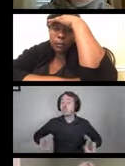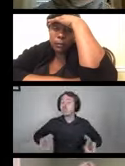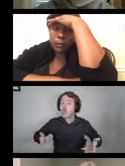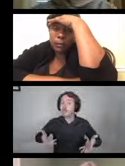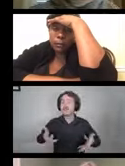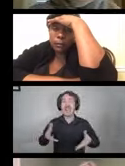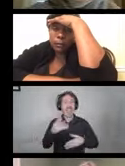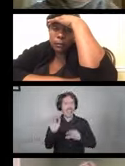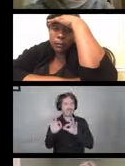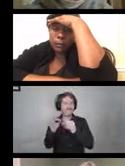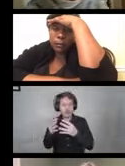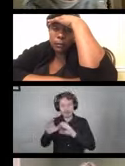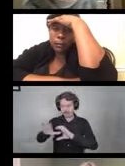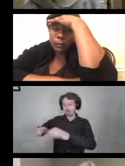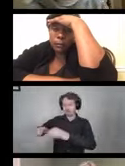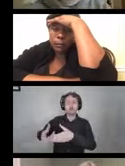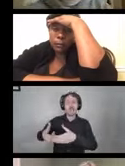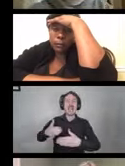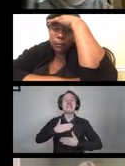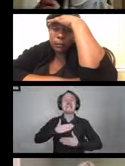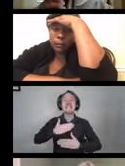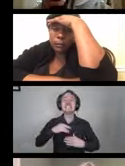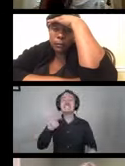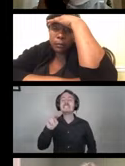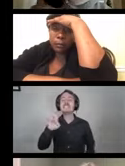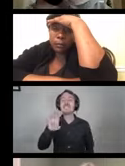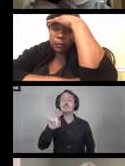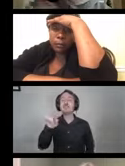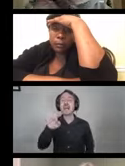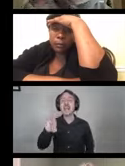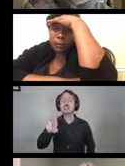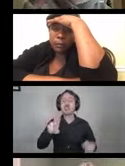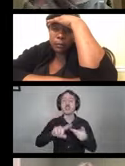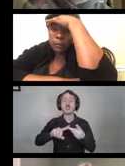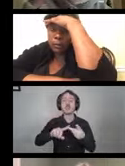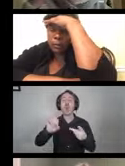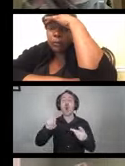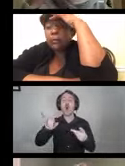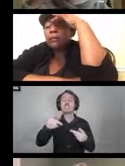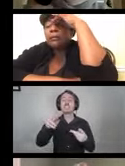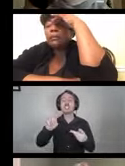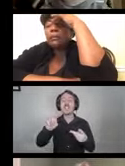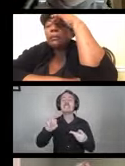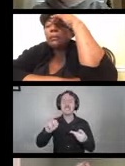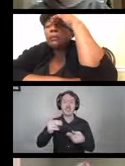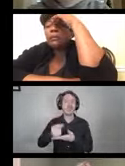nebulizers and oxygen therapy, bath and shower chairs, toilet safety rails,